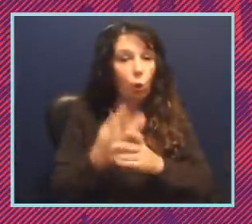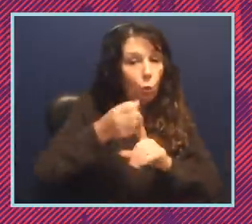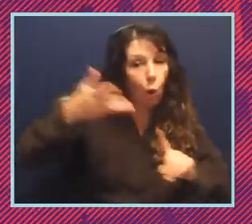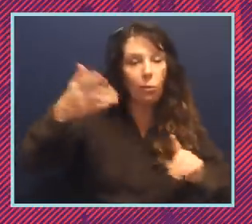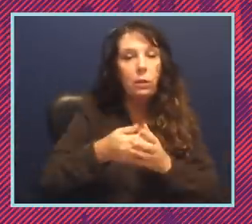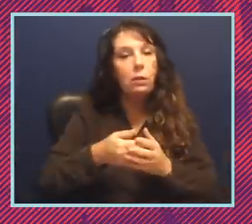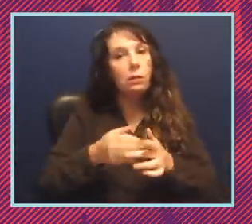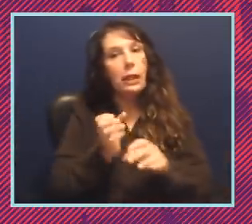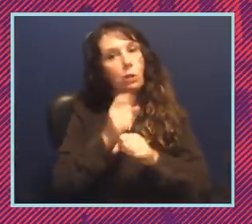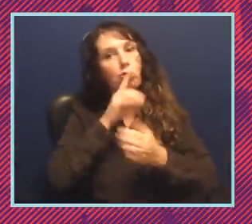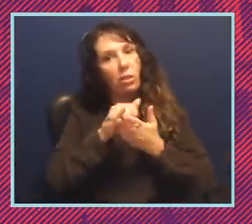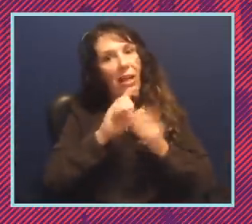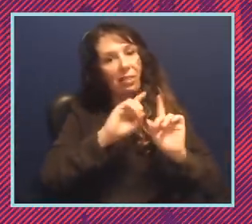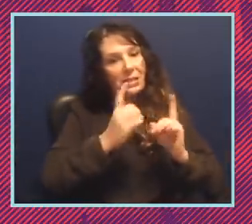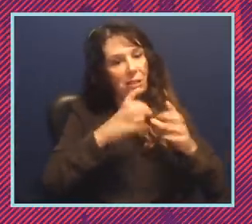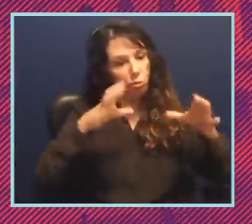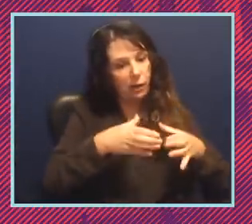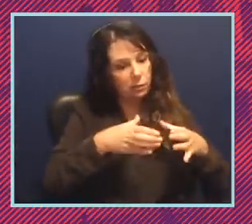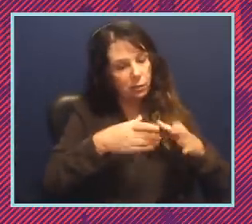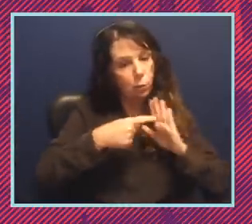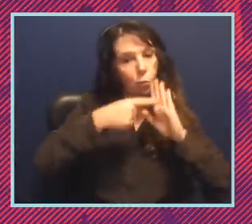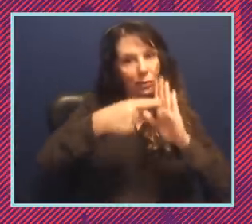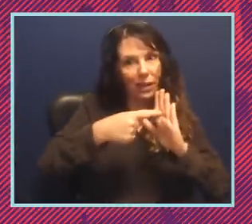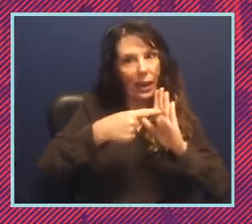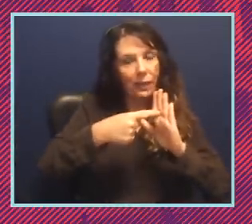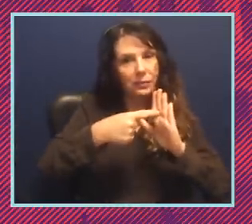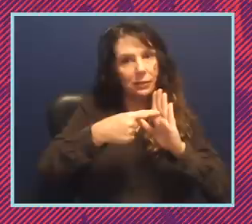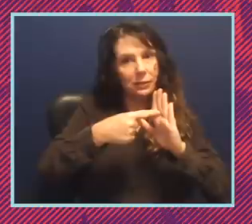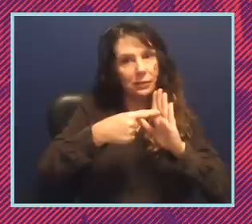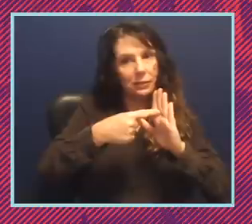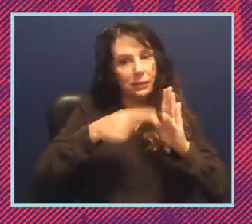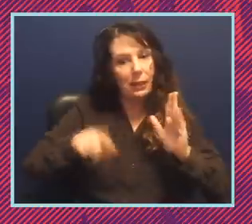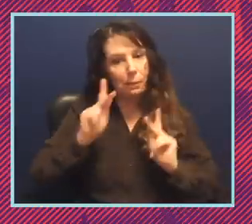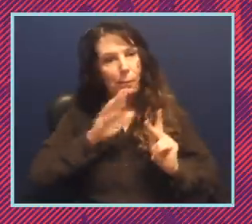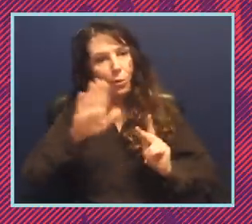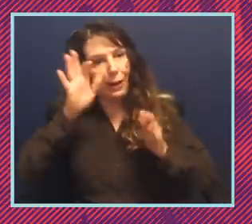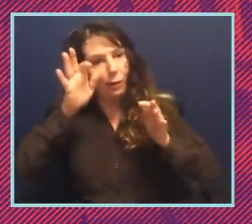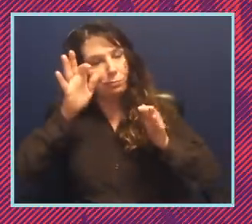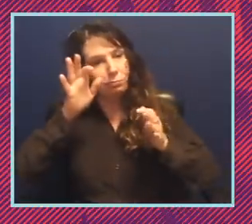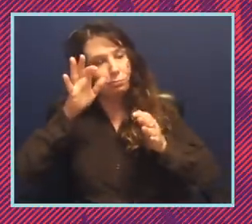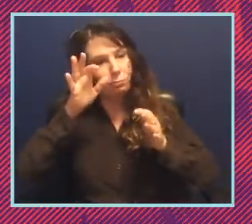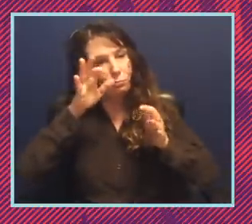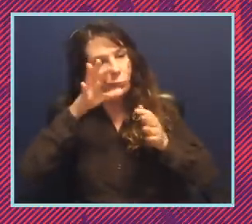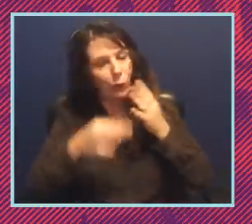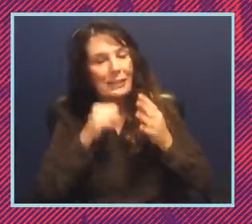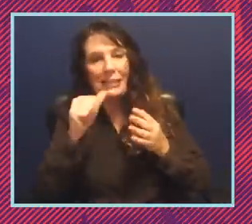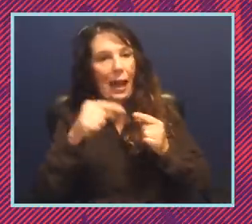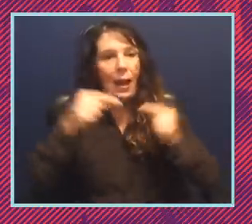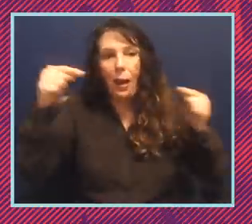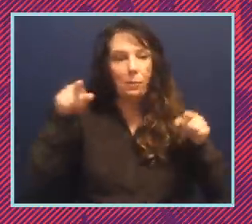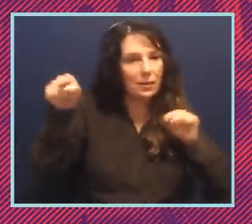districts actually reflect the voices choices and not the other way around now the problem that we